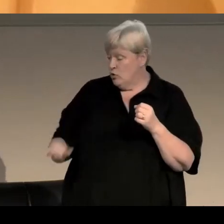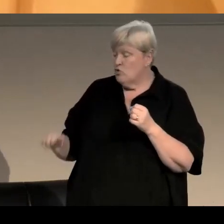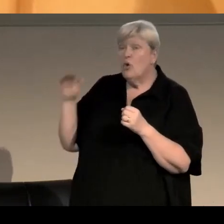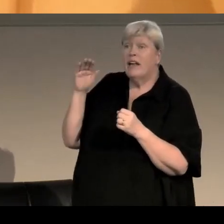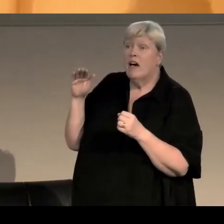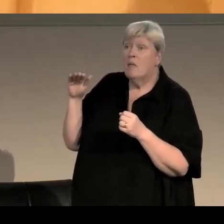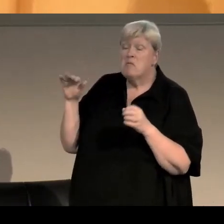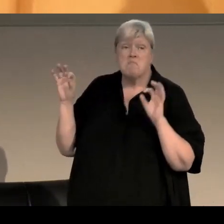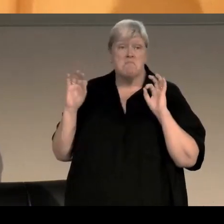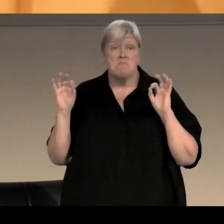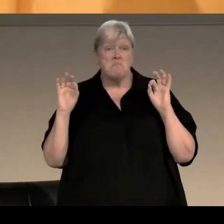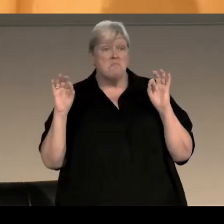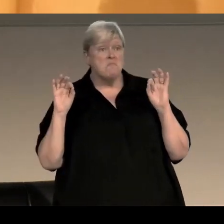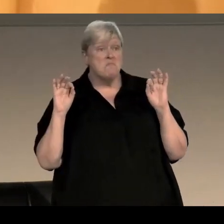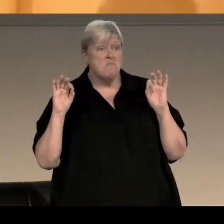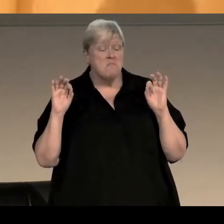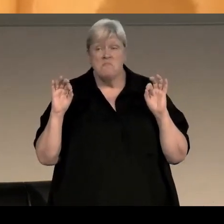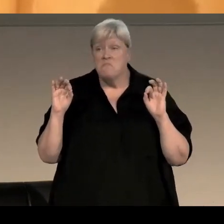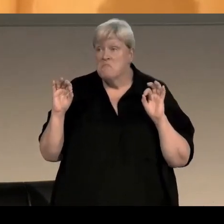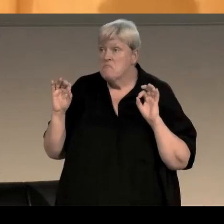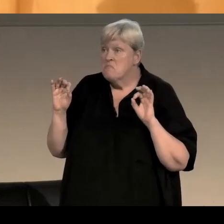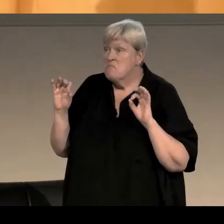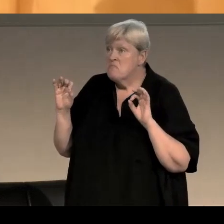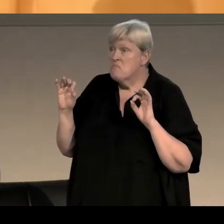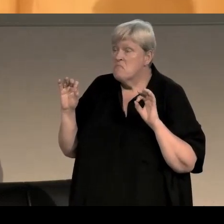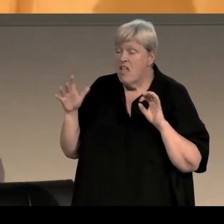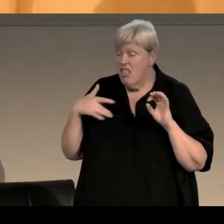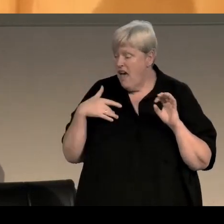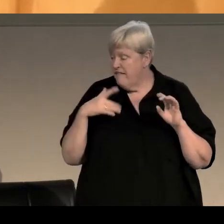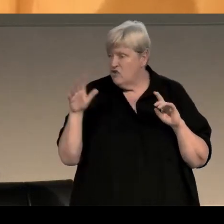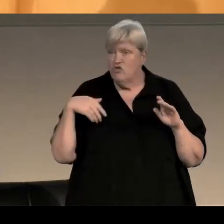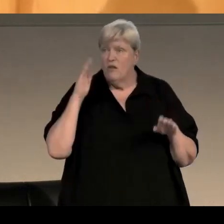there wasn't - there were no templates for a life that wasn't heteronormative.